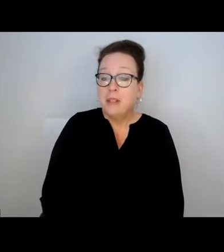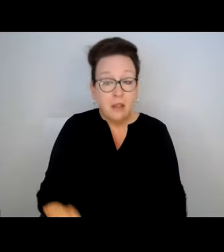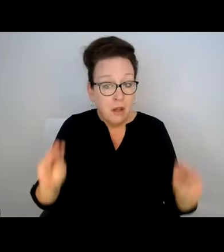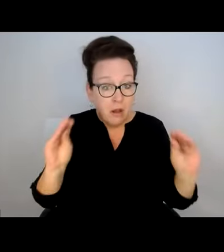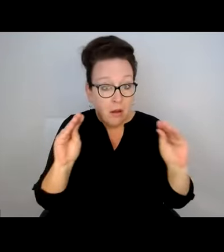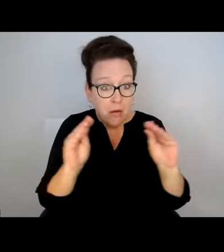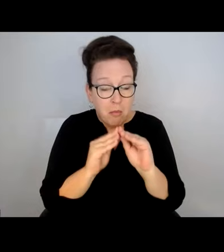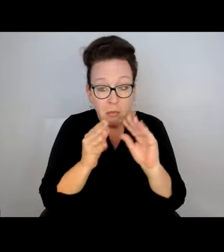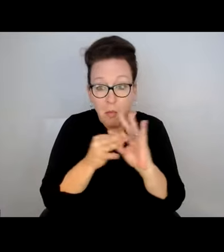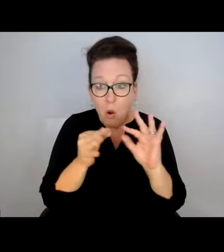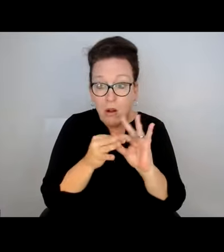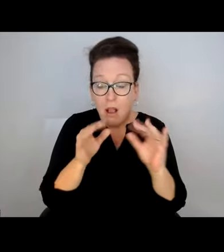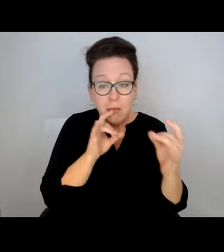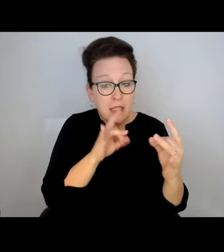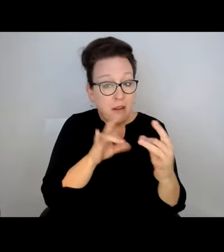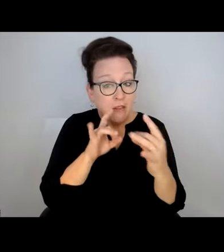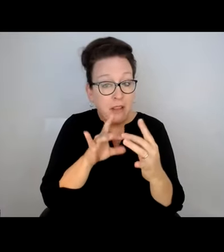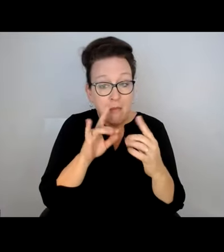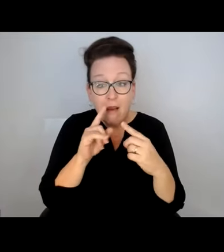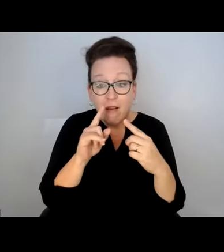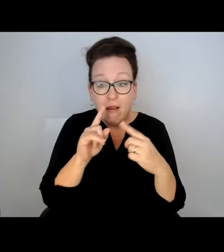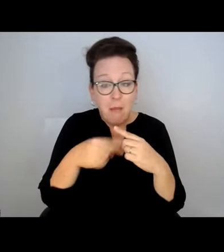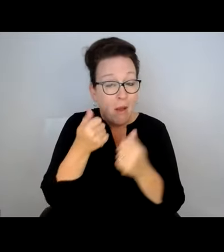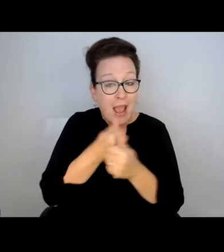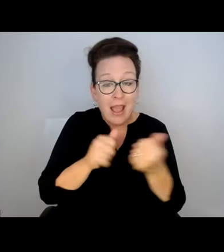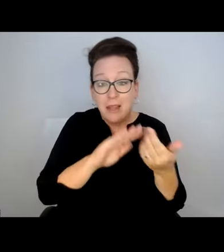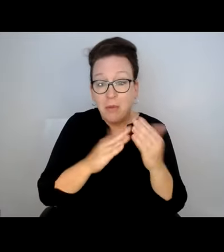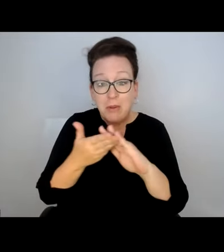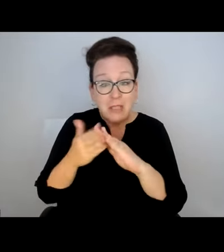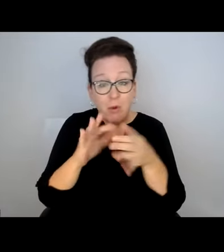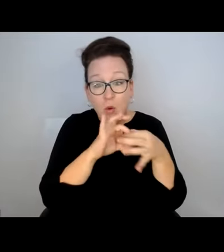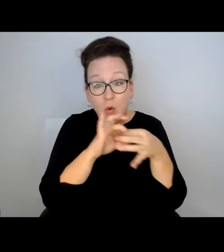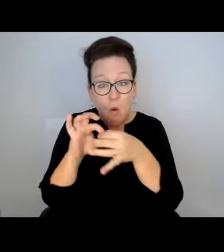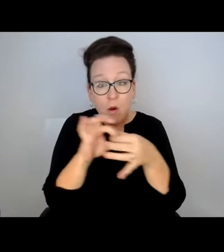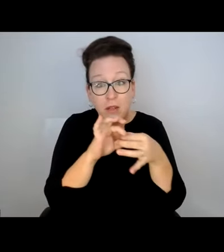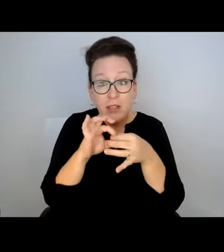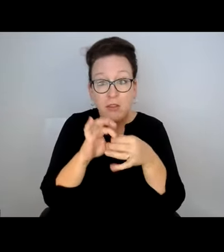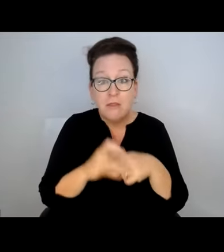THANKS, ABBY. ANYBODY ELSE HAVE ANY COMMENTS OR FEEDBACK REGARDING ANY